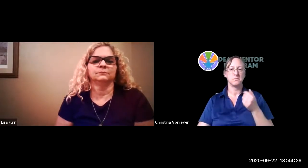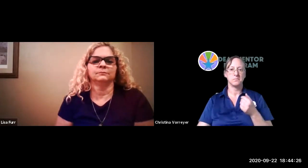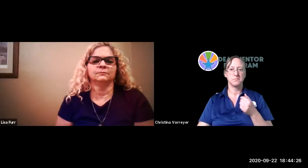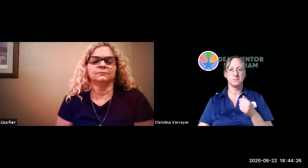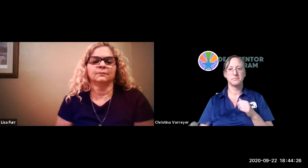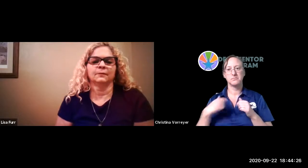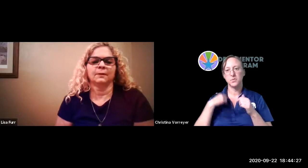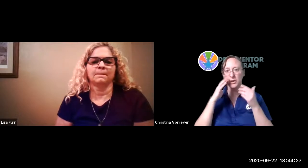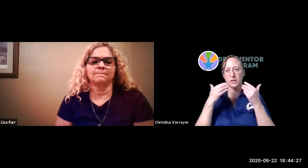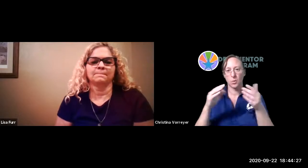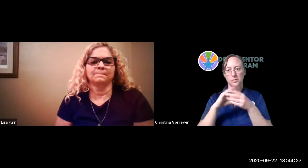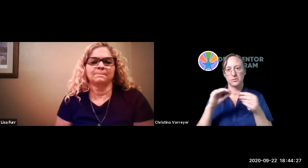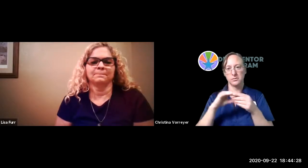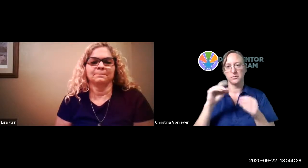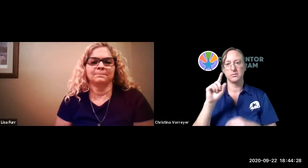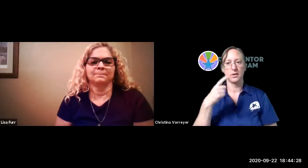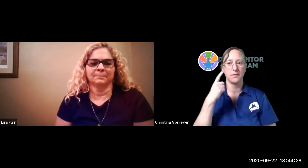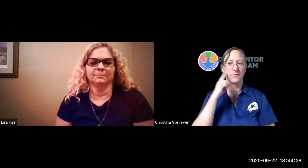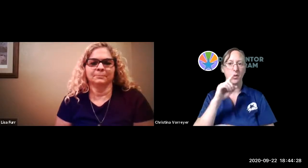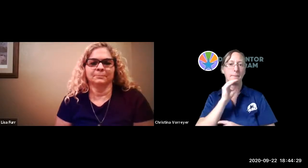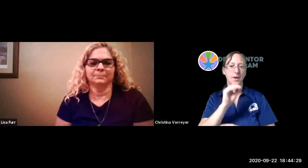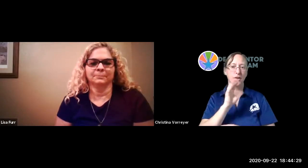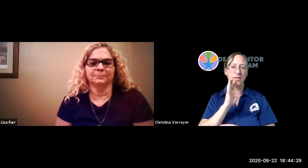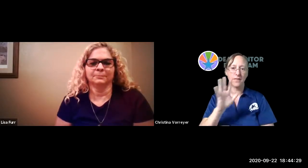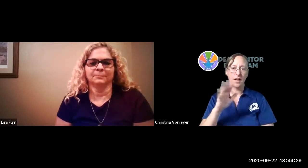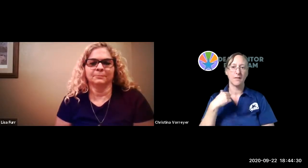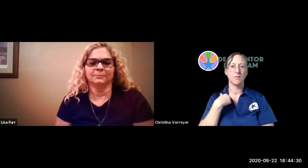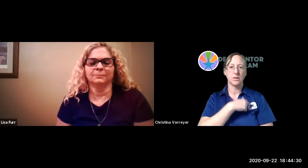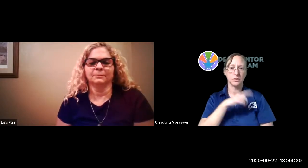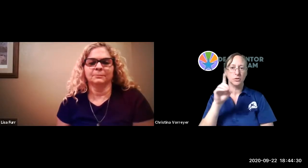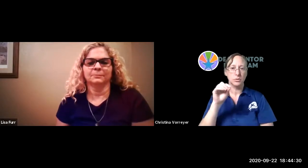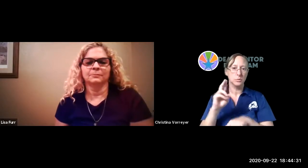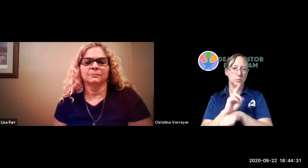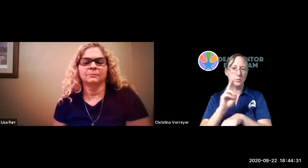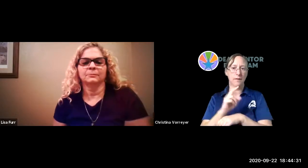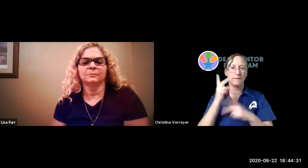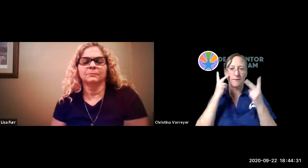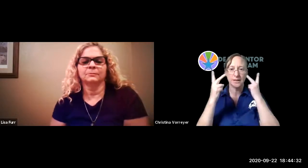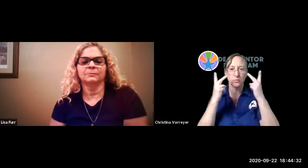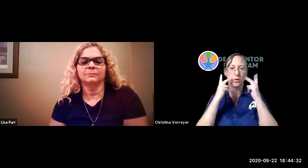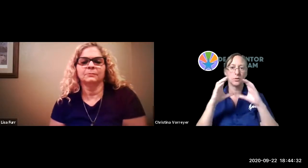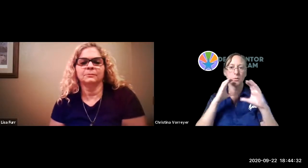this is chrissy i can go ahead and comment on that